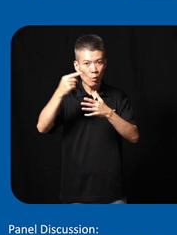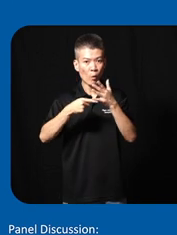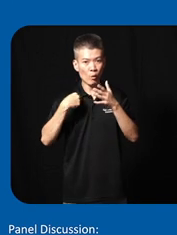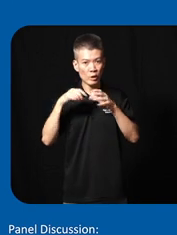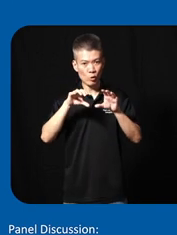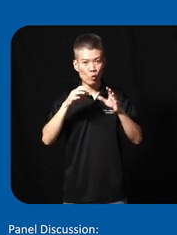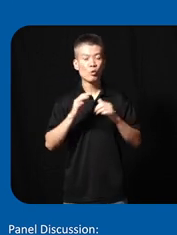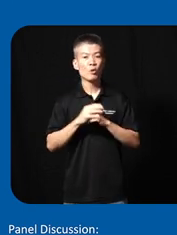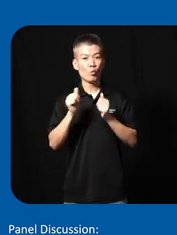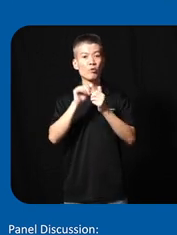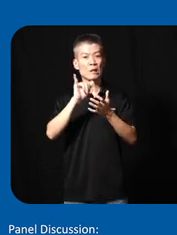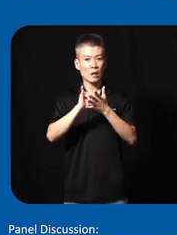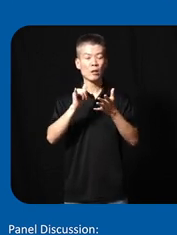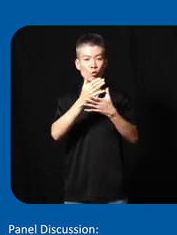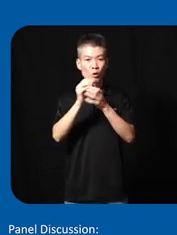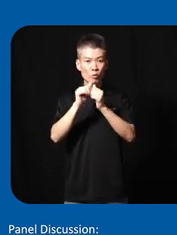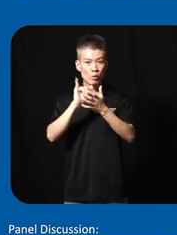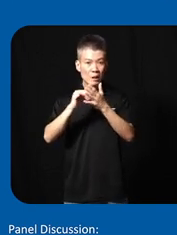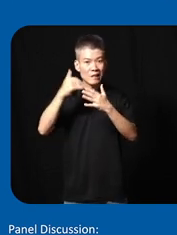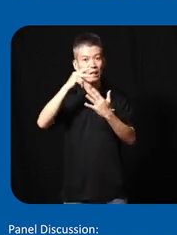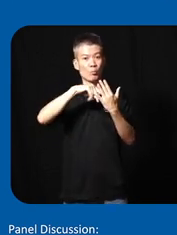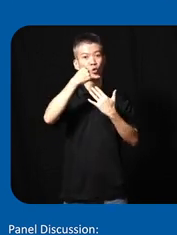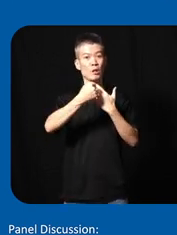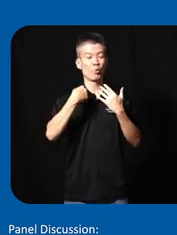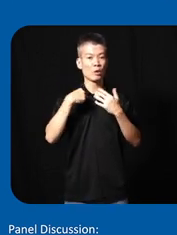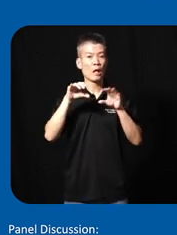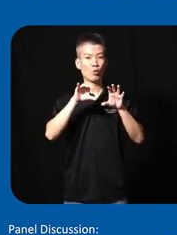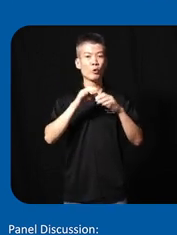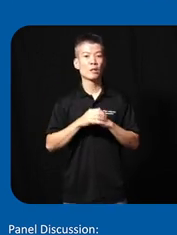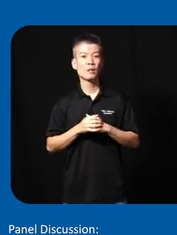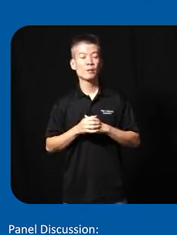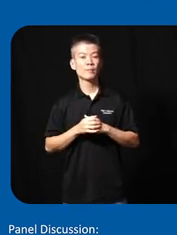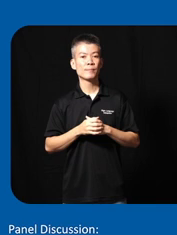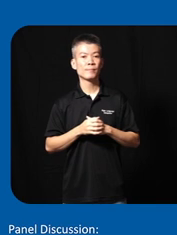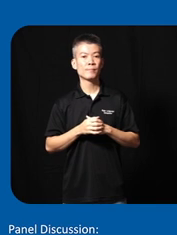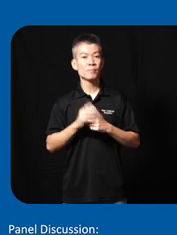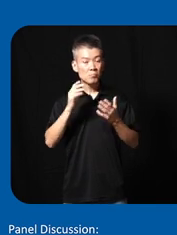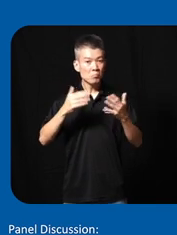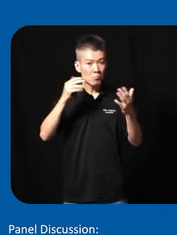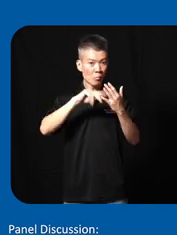doing so with this I like to share you the next project we are doing the next project we have been